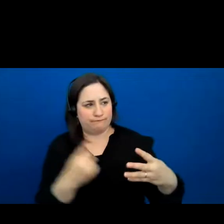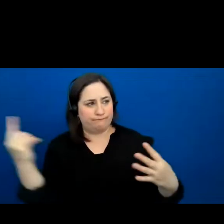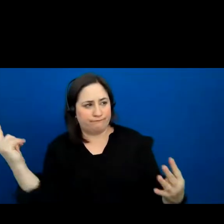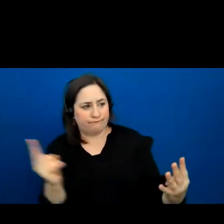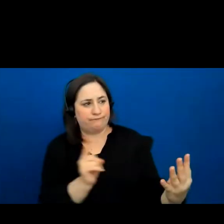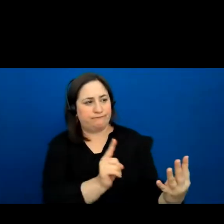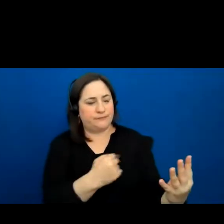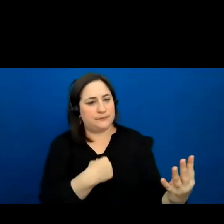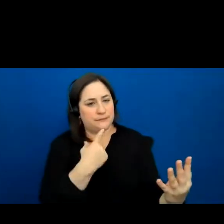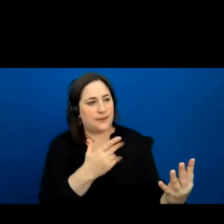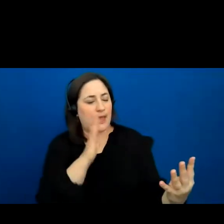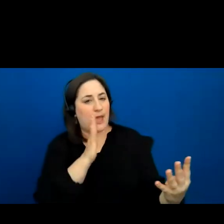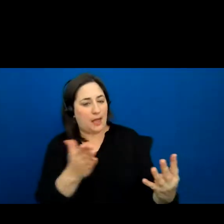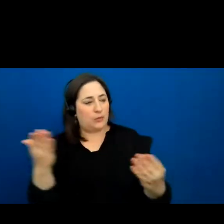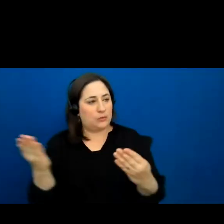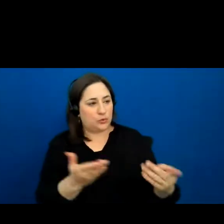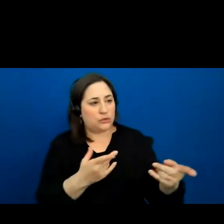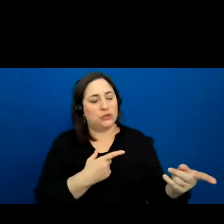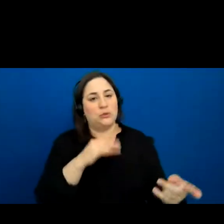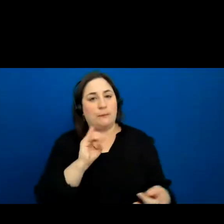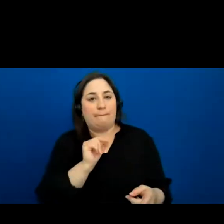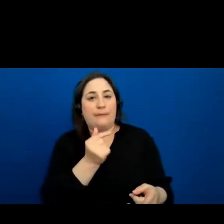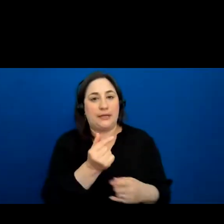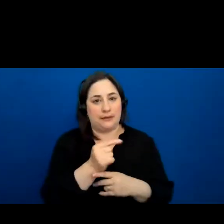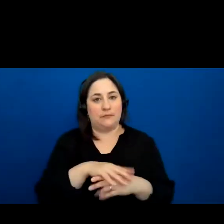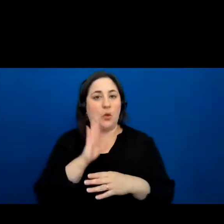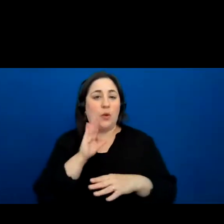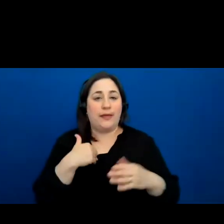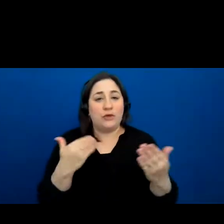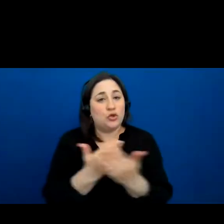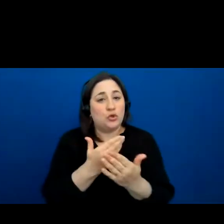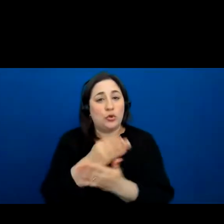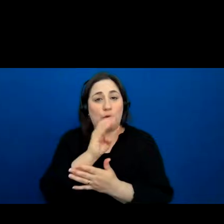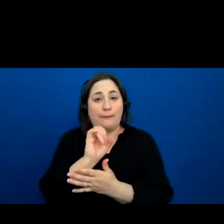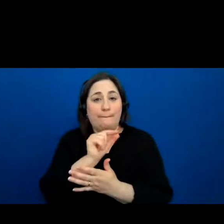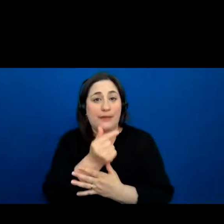I am going to bring you a being, there is going to be a new being that I am going to bring and it